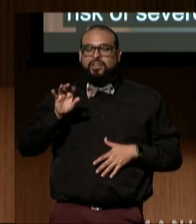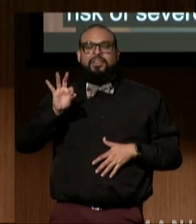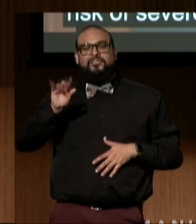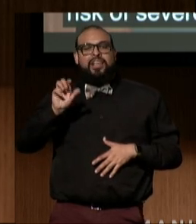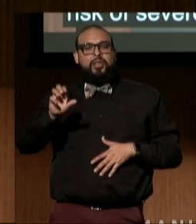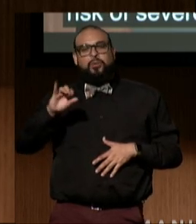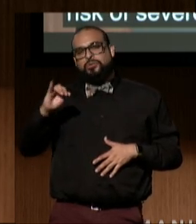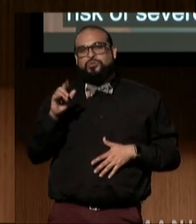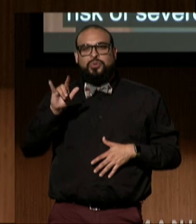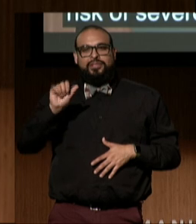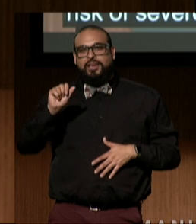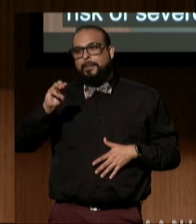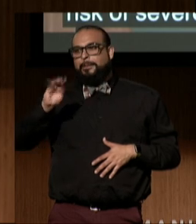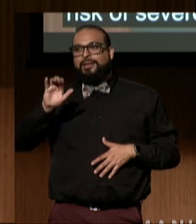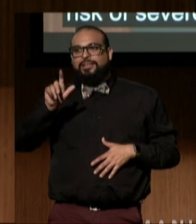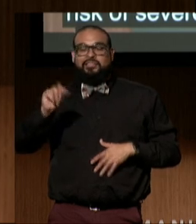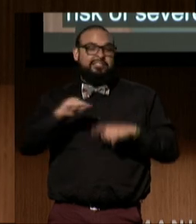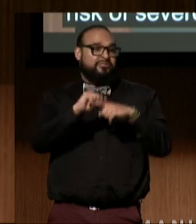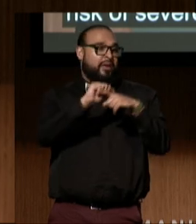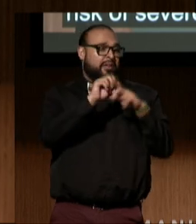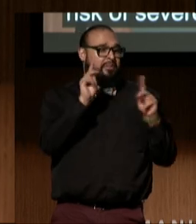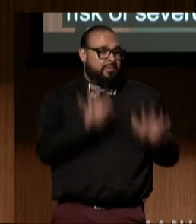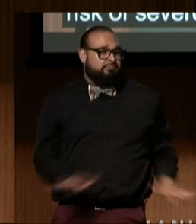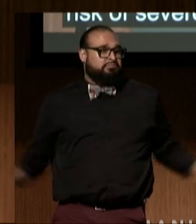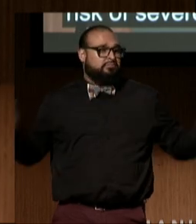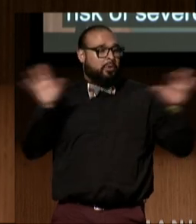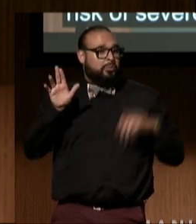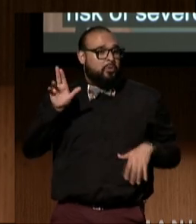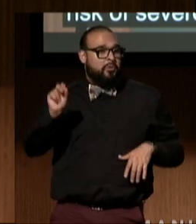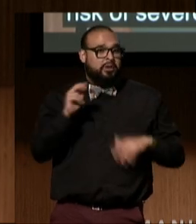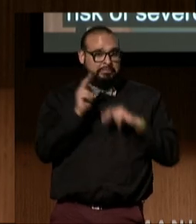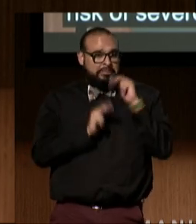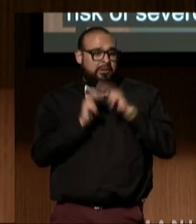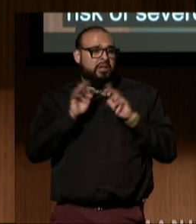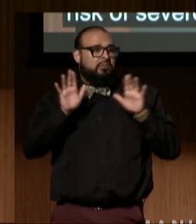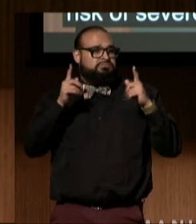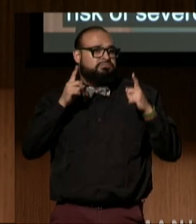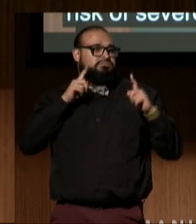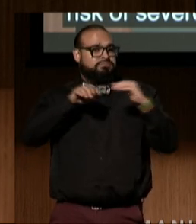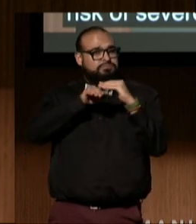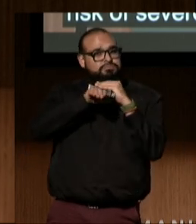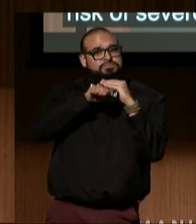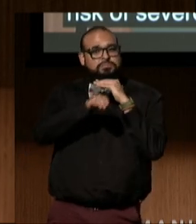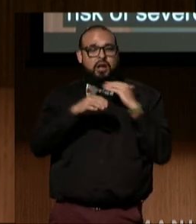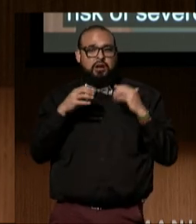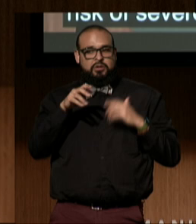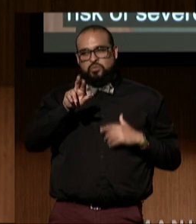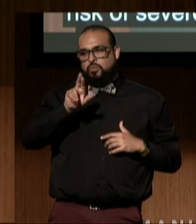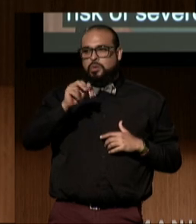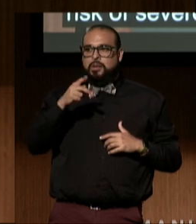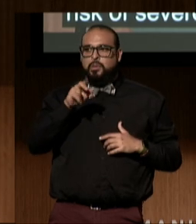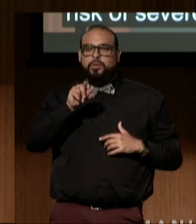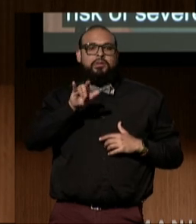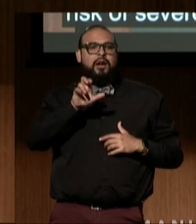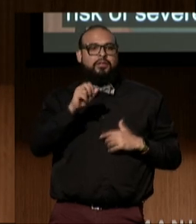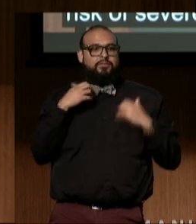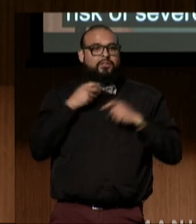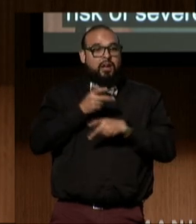and advocates across the country on building accessible reproductive healthcare. She has successfully advocated with the state of California